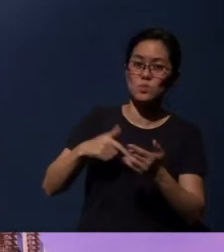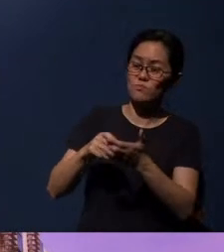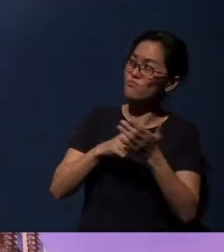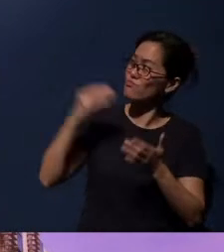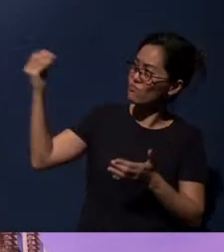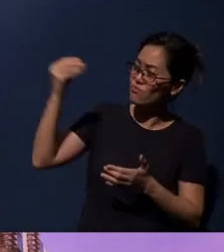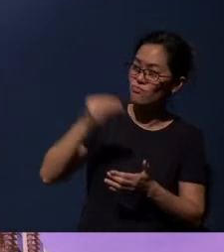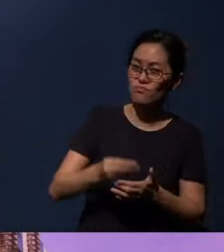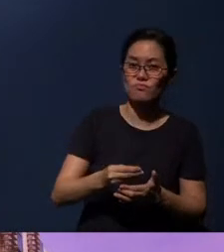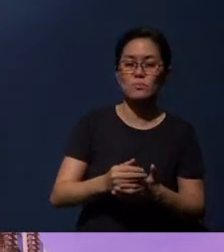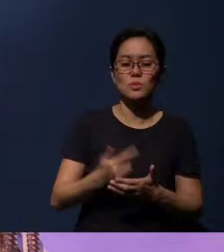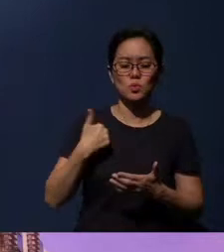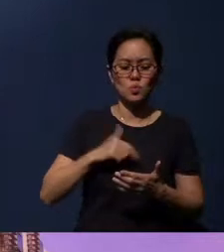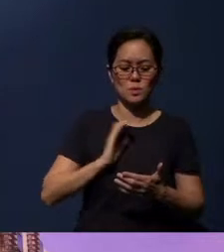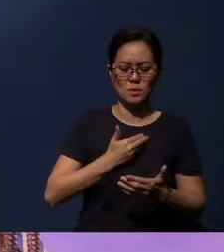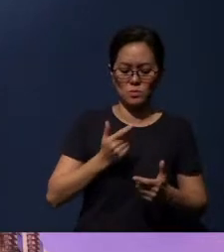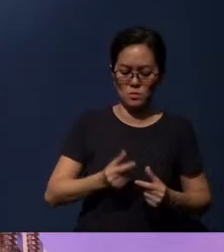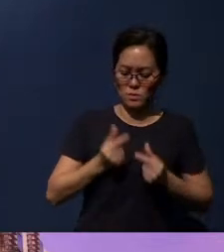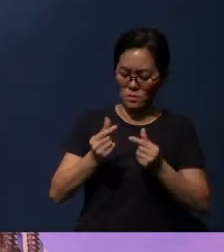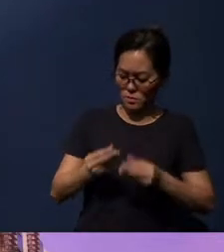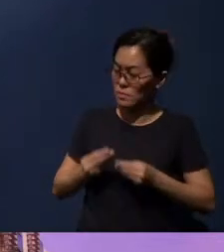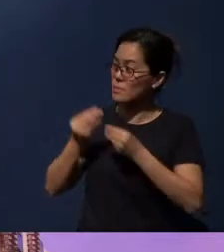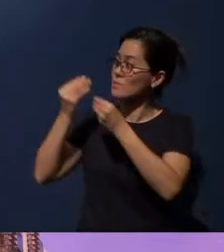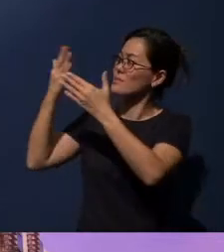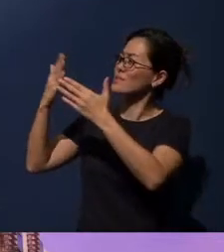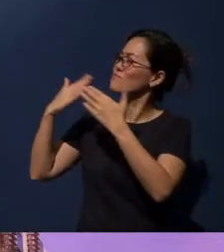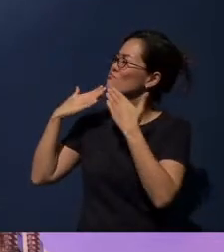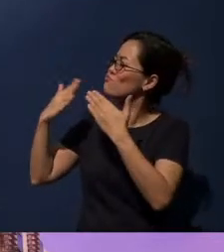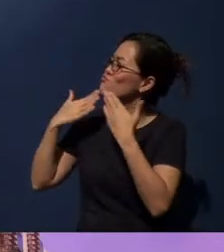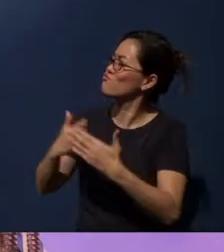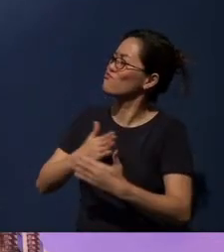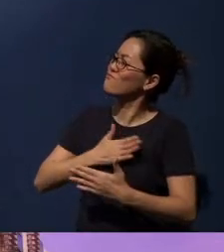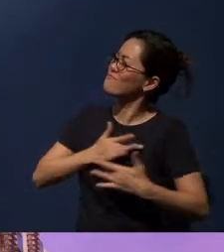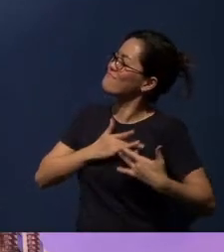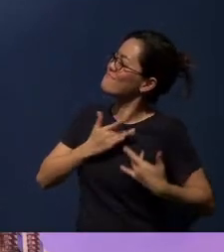We offer our gifts to you, Lord, with grateful and cheerful hearts.